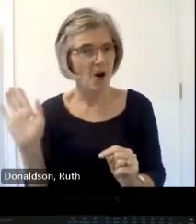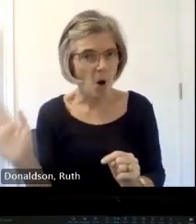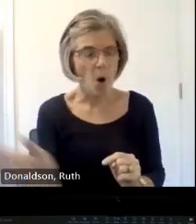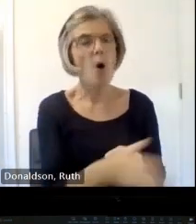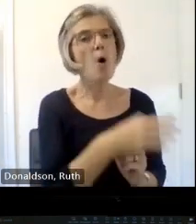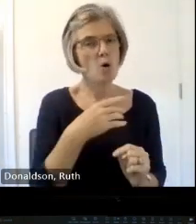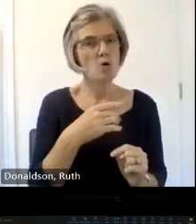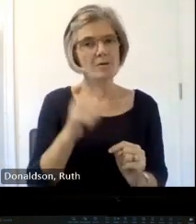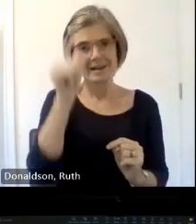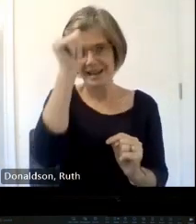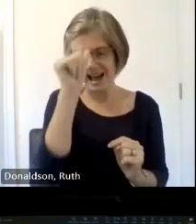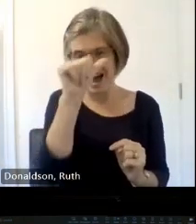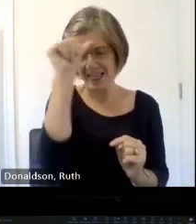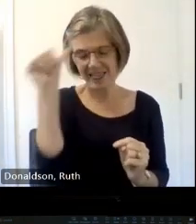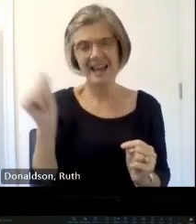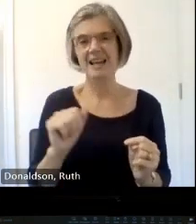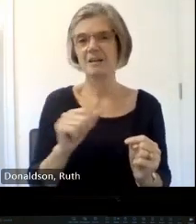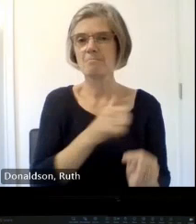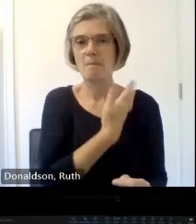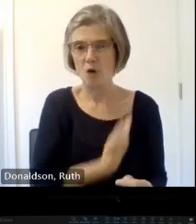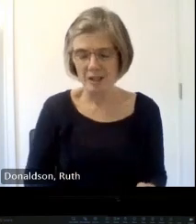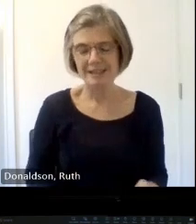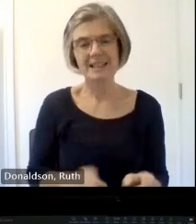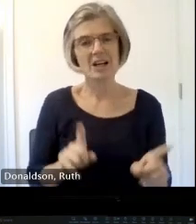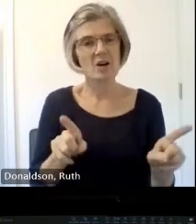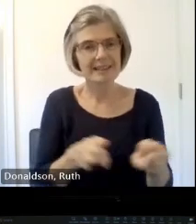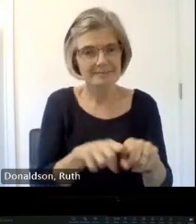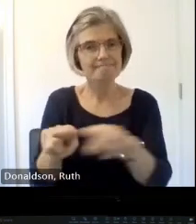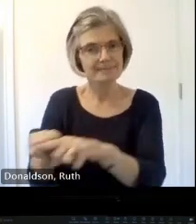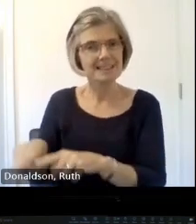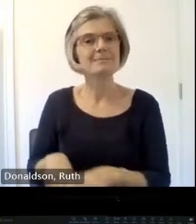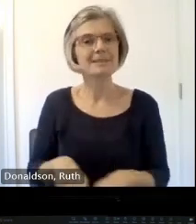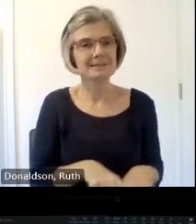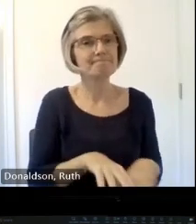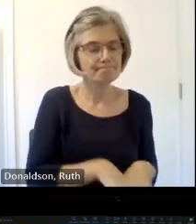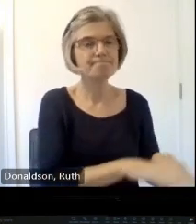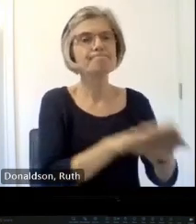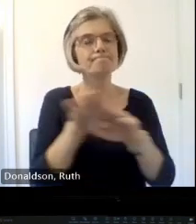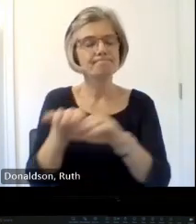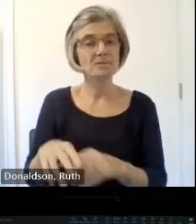board uh in Scotland and in England there's a Sav Earth Parish group operating in England